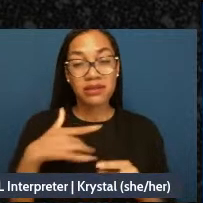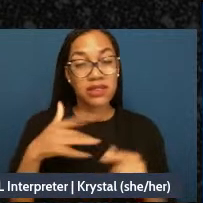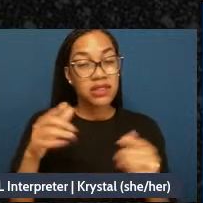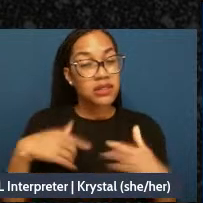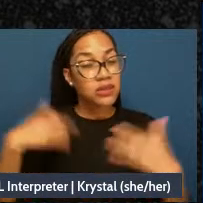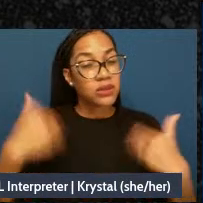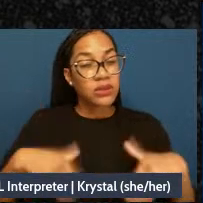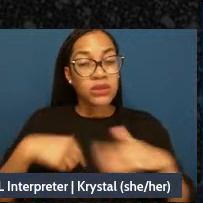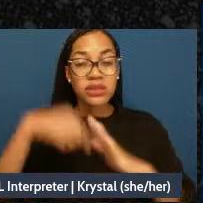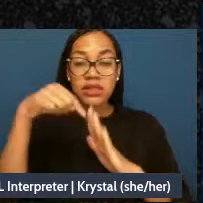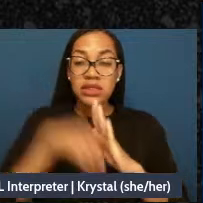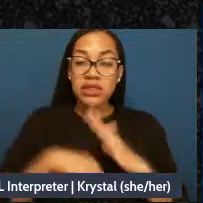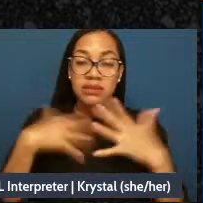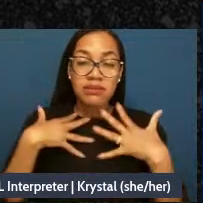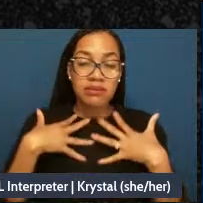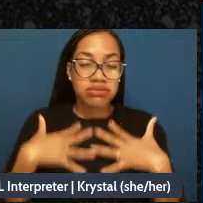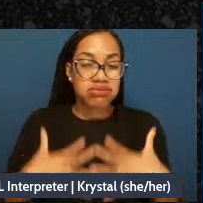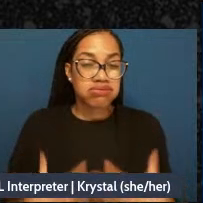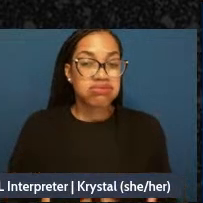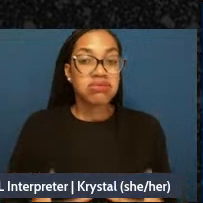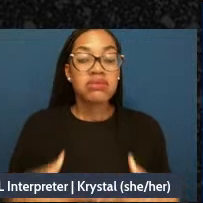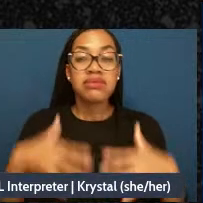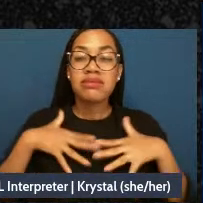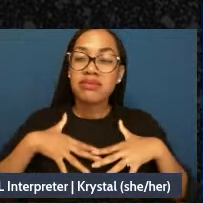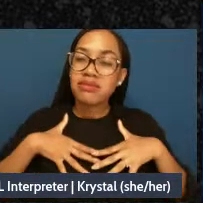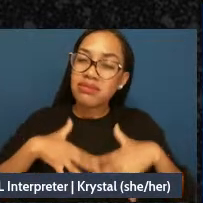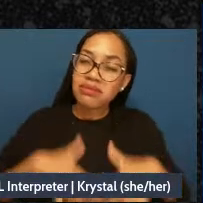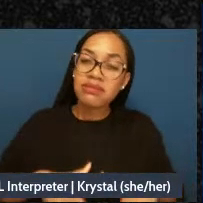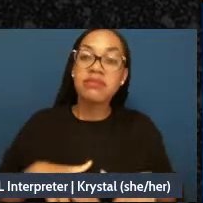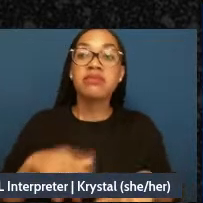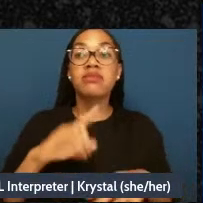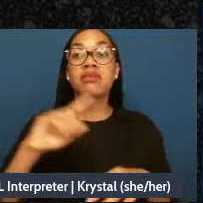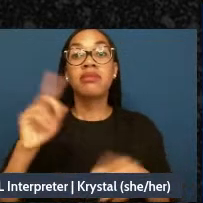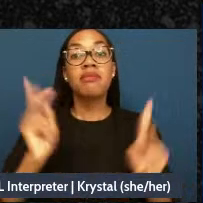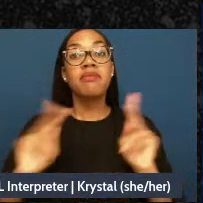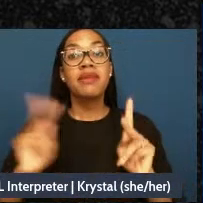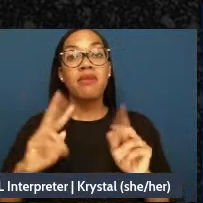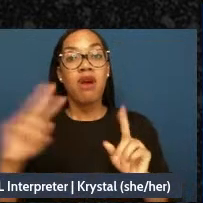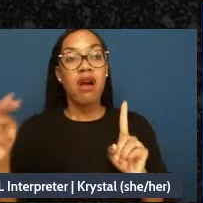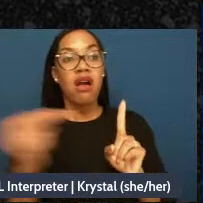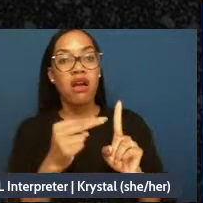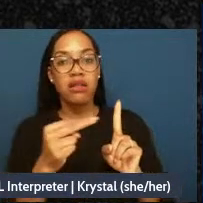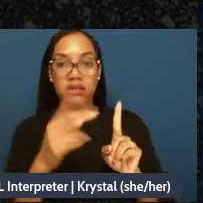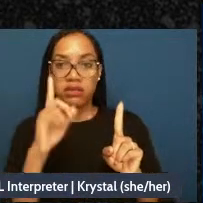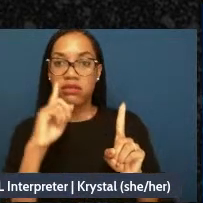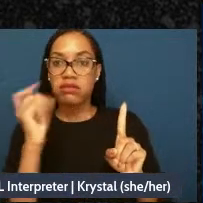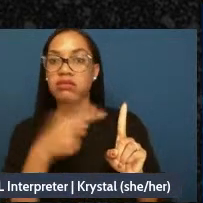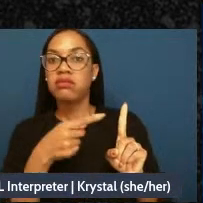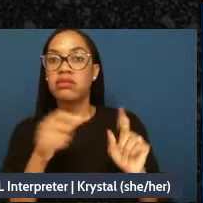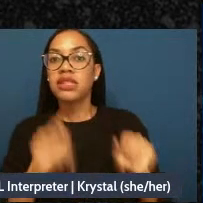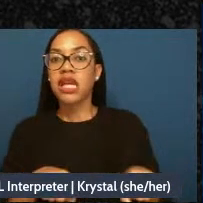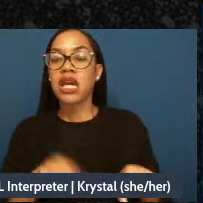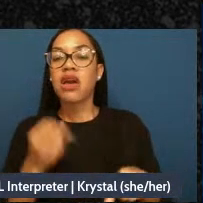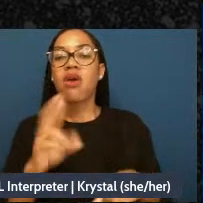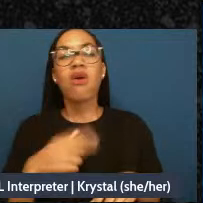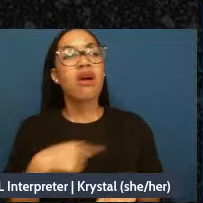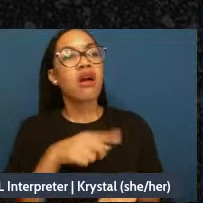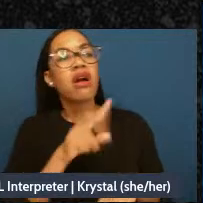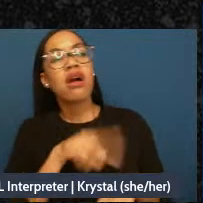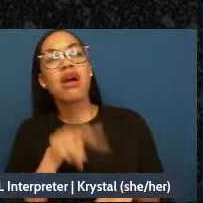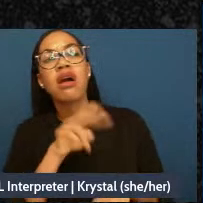I find crying to be at my access or am I unable to cry? Ad there are other places that I